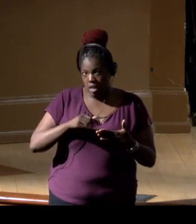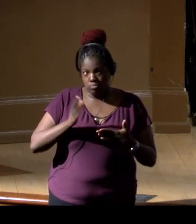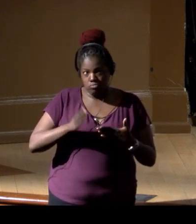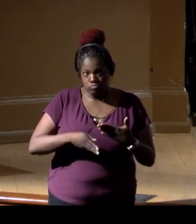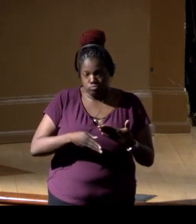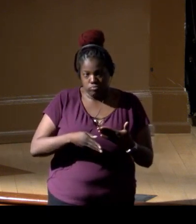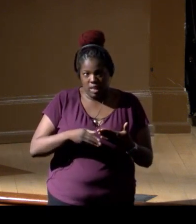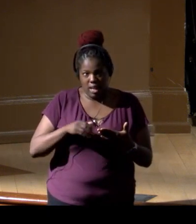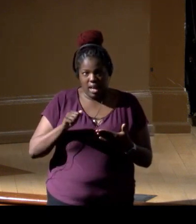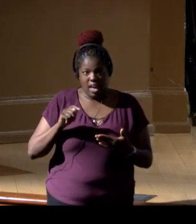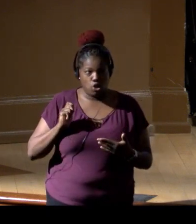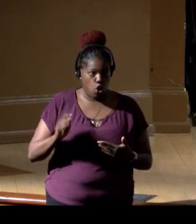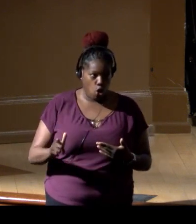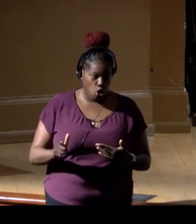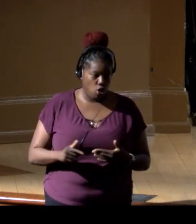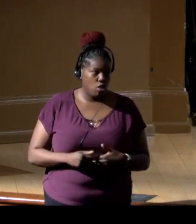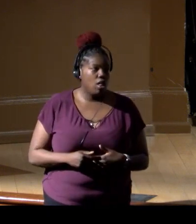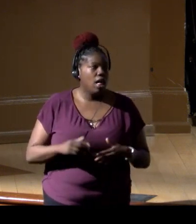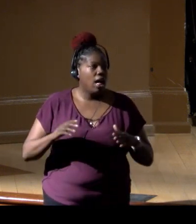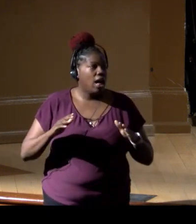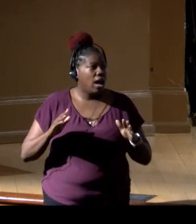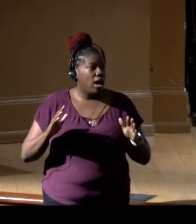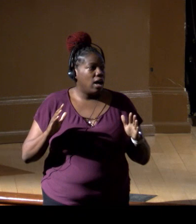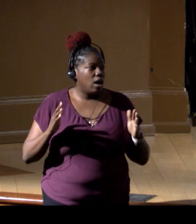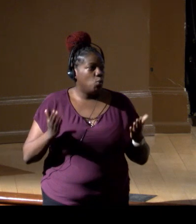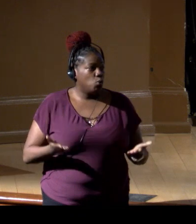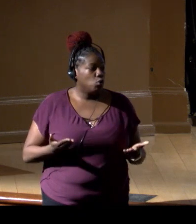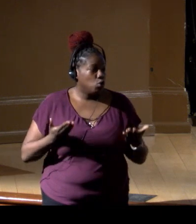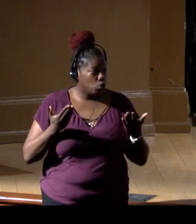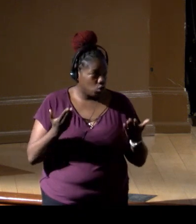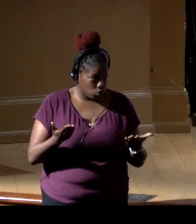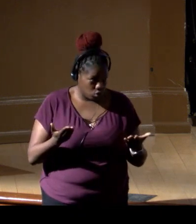and I would offer in closing the statement